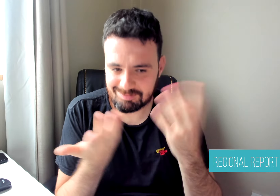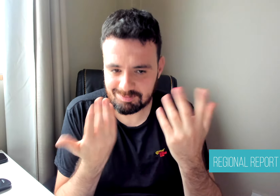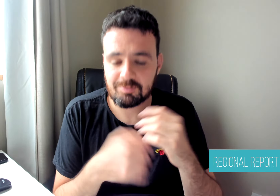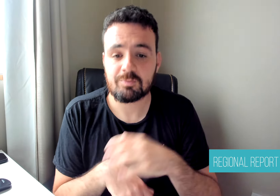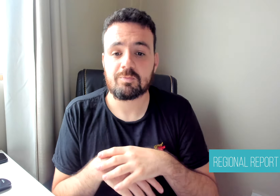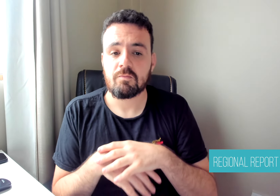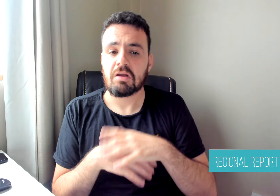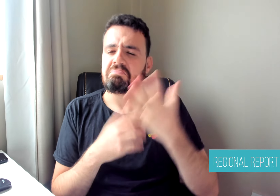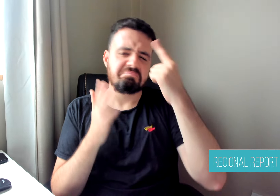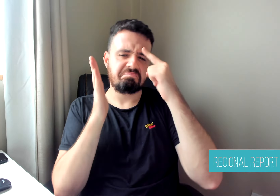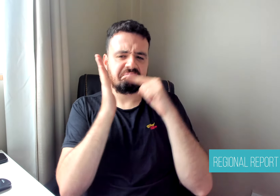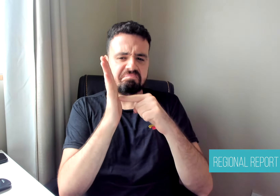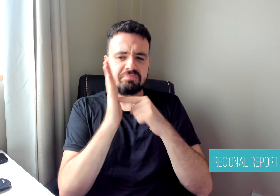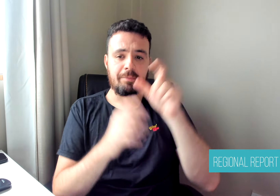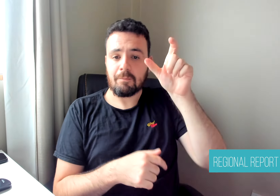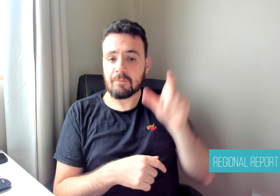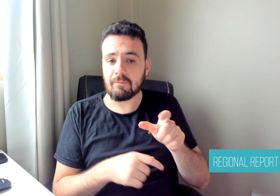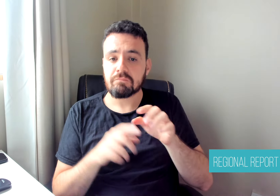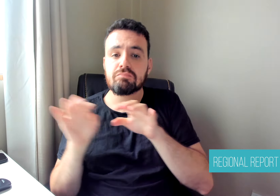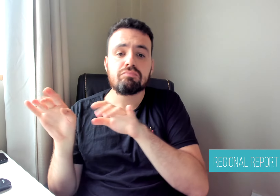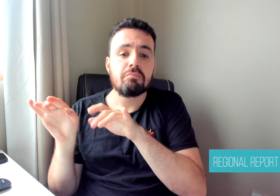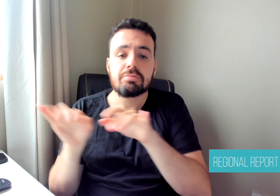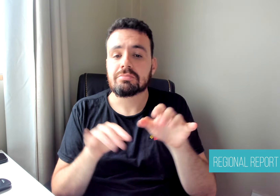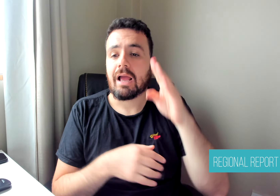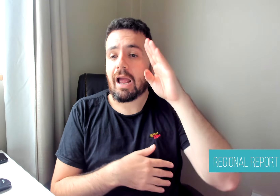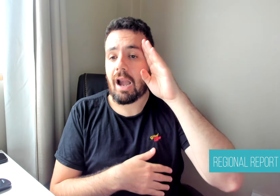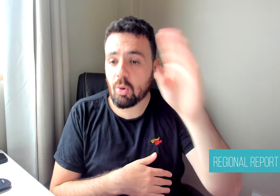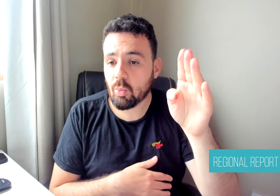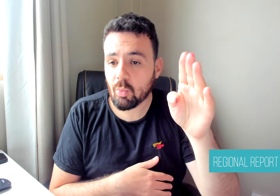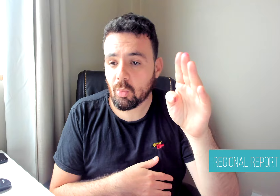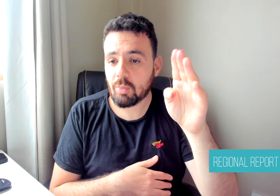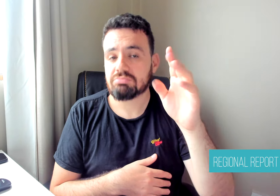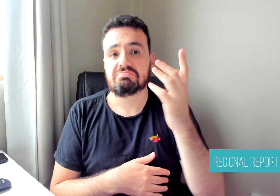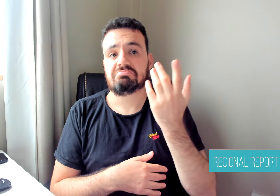showing how to express these concepts through signs.